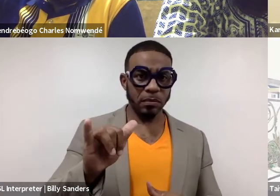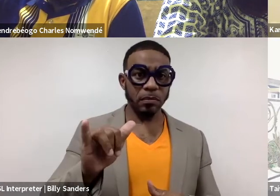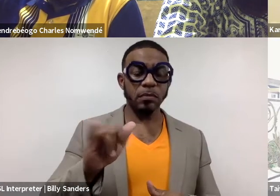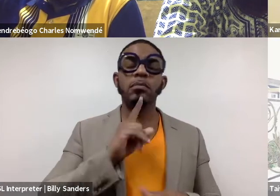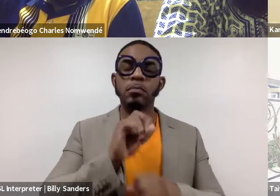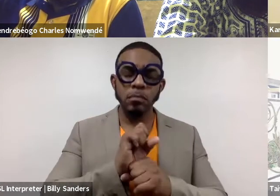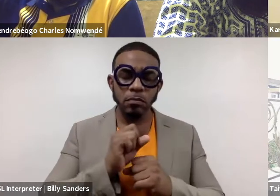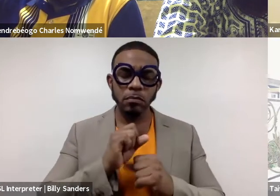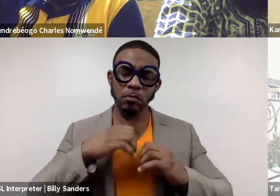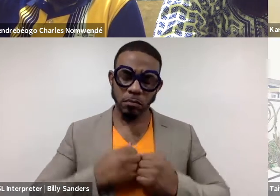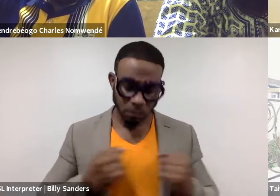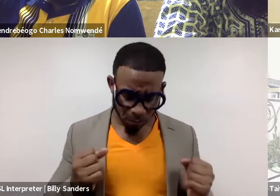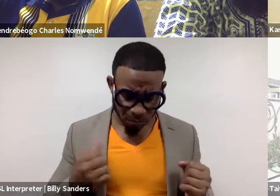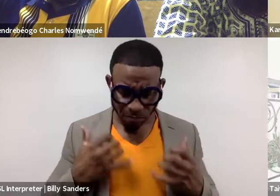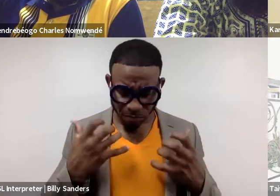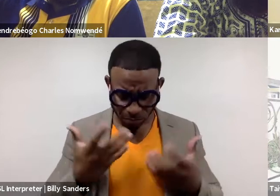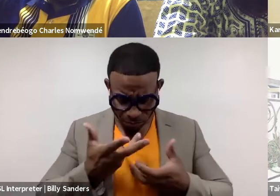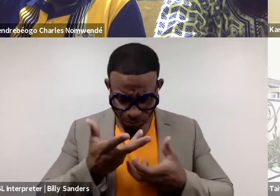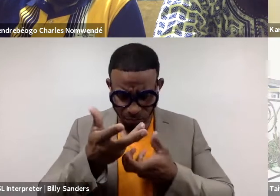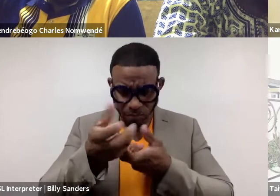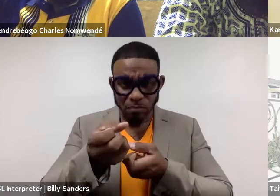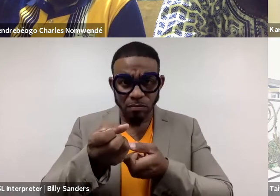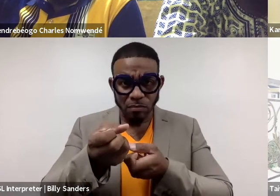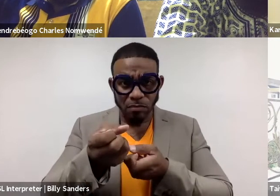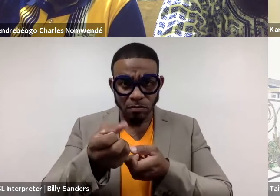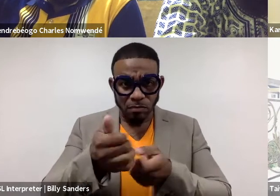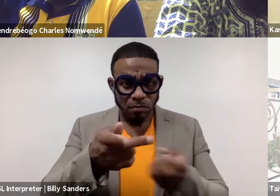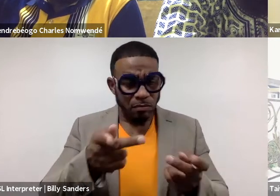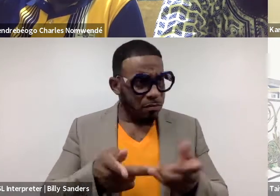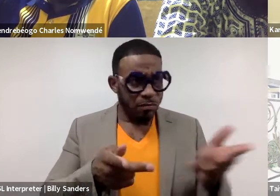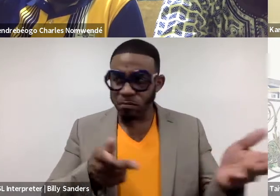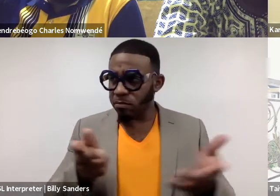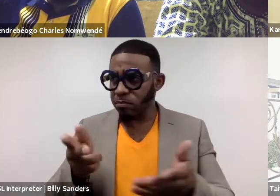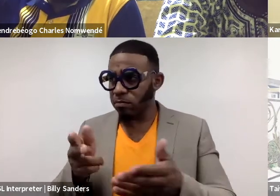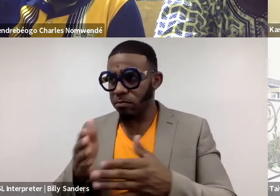"Well, we have a lot of trust." It came from a place of a mutual exchange